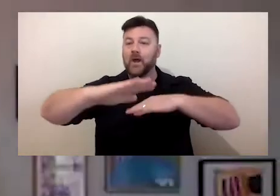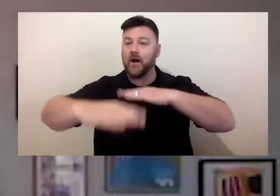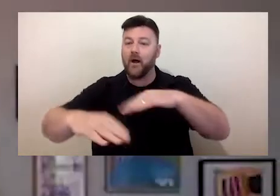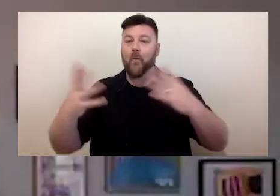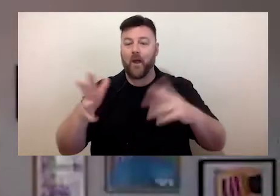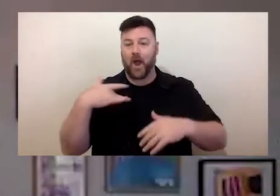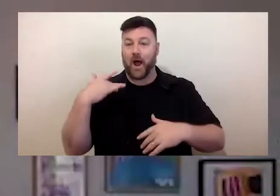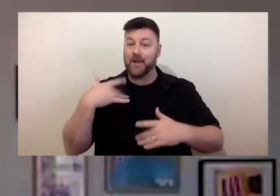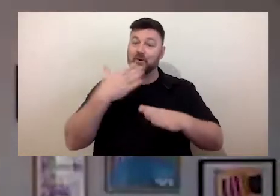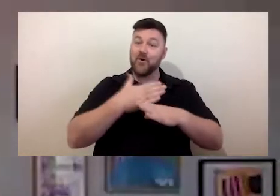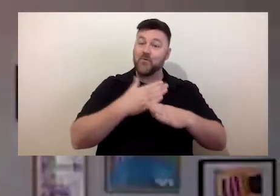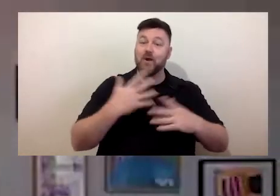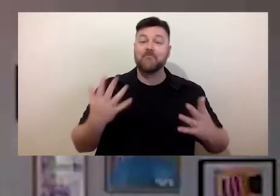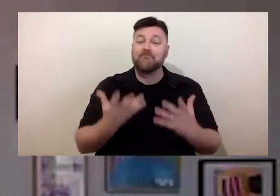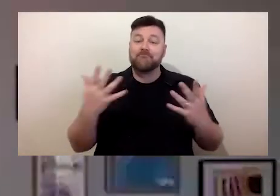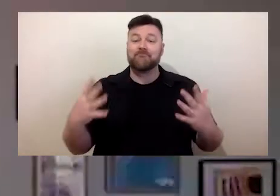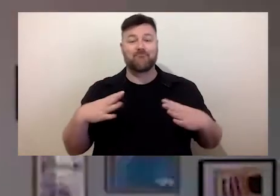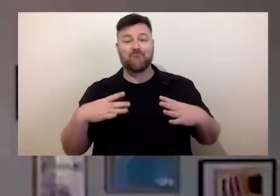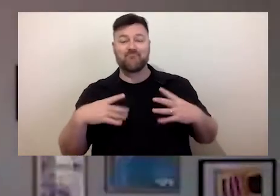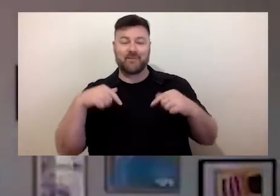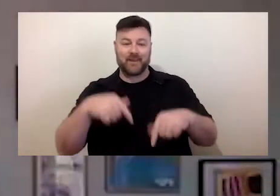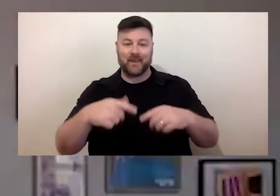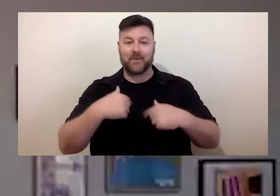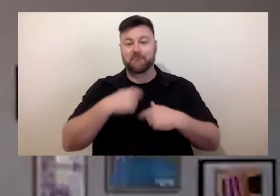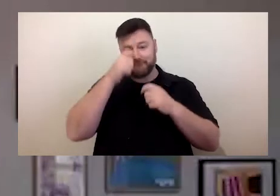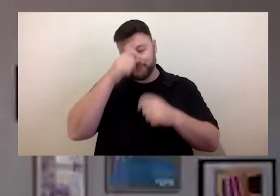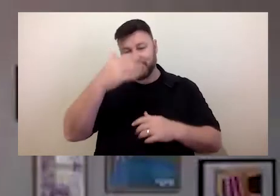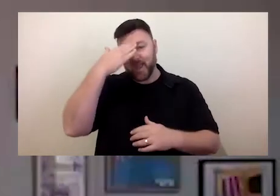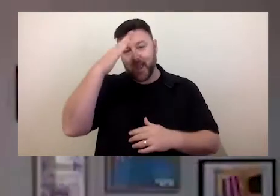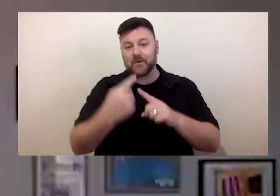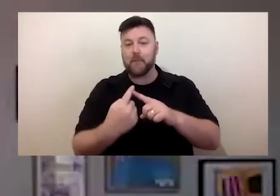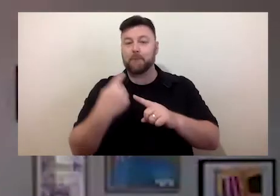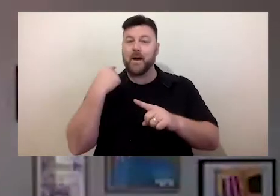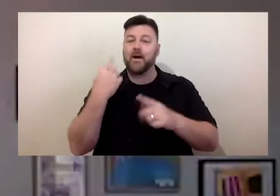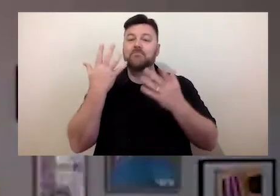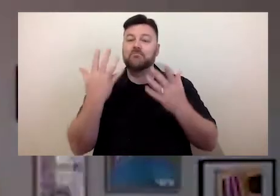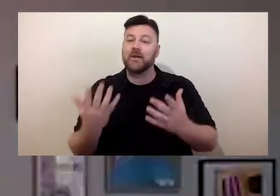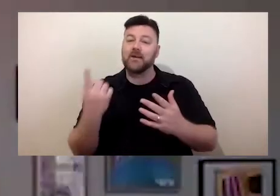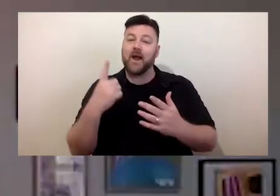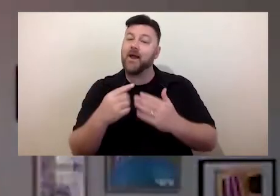I pay my deep respects to their elders past, present and future, and extend that